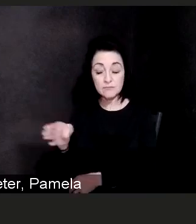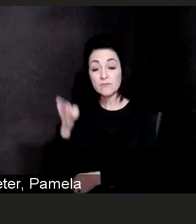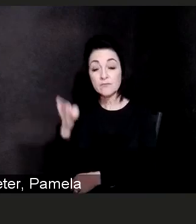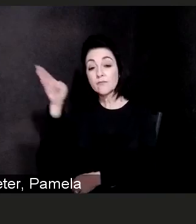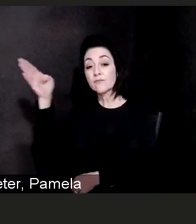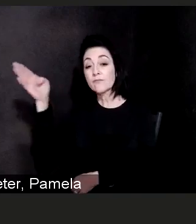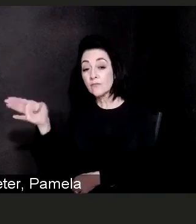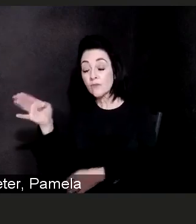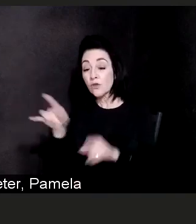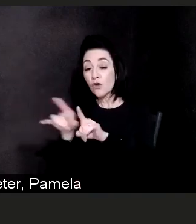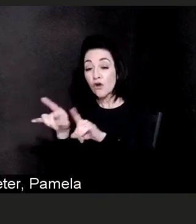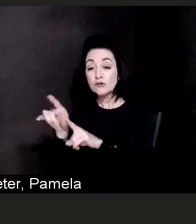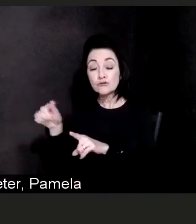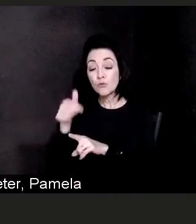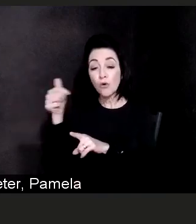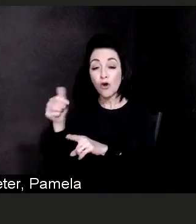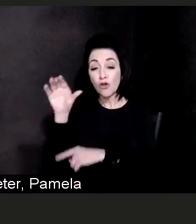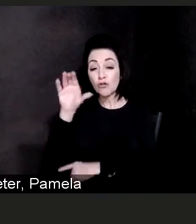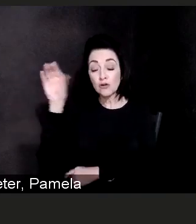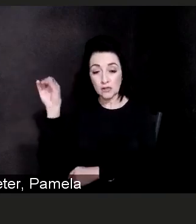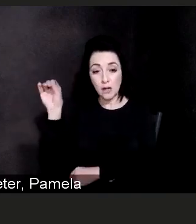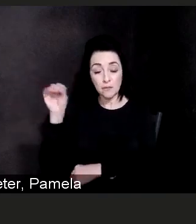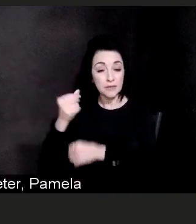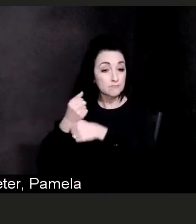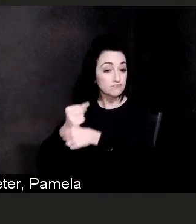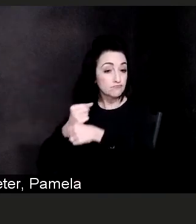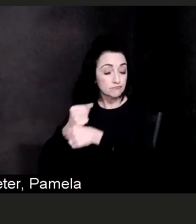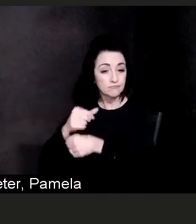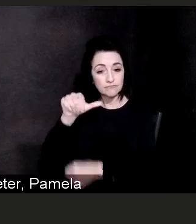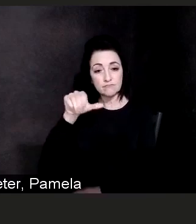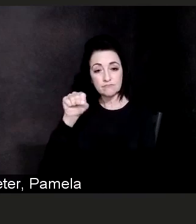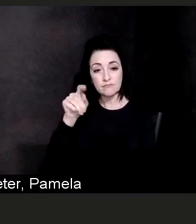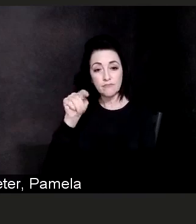AstraZeneca basically coupled with another company